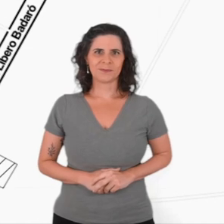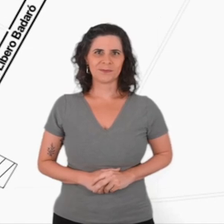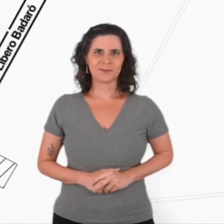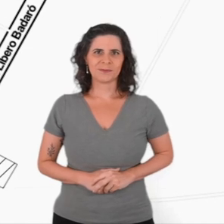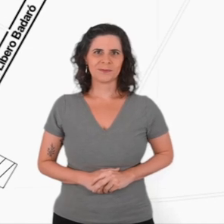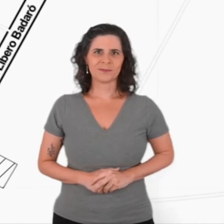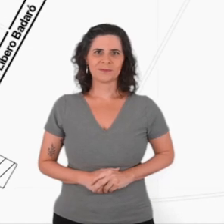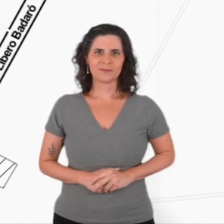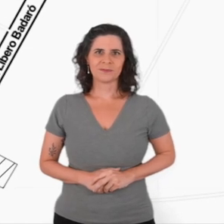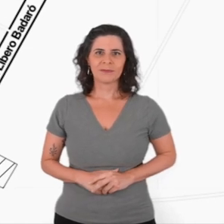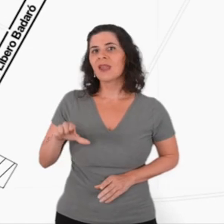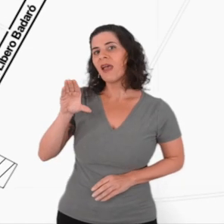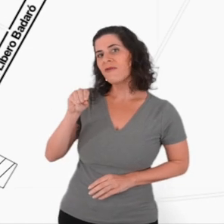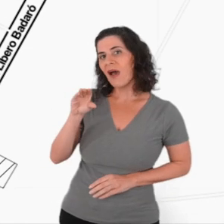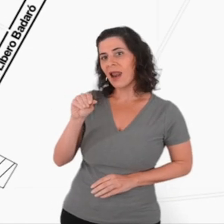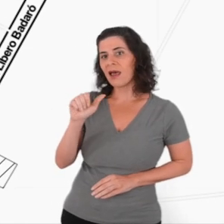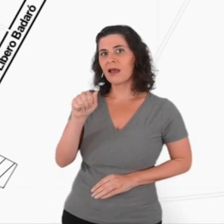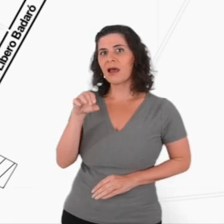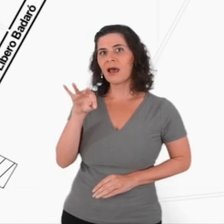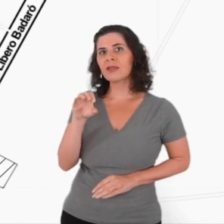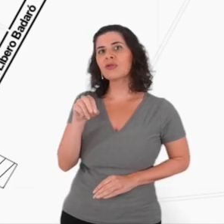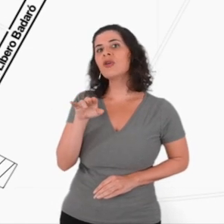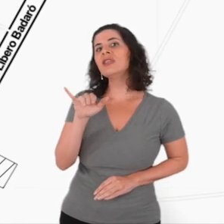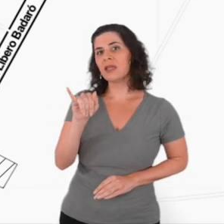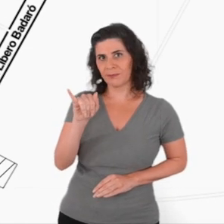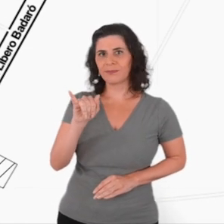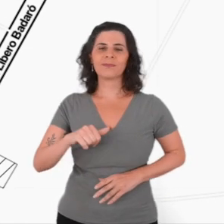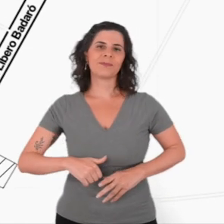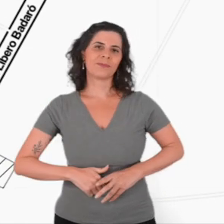[Antoni Abad speaks to participants in Ibirapuera Park:]